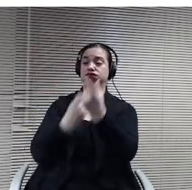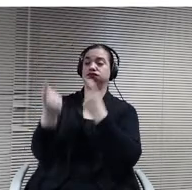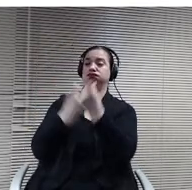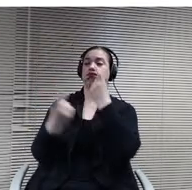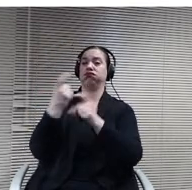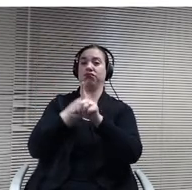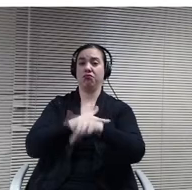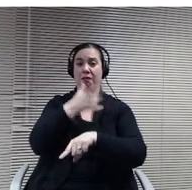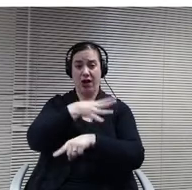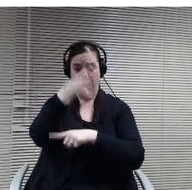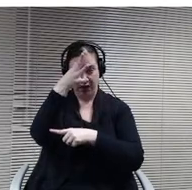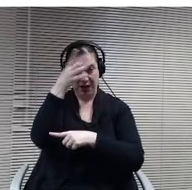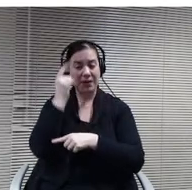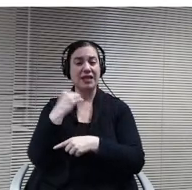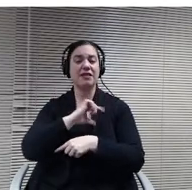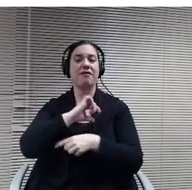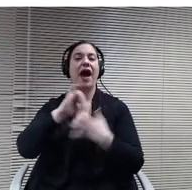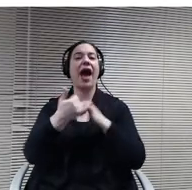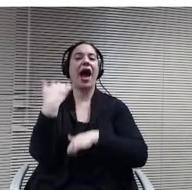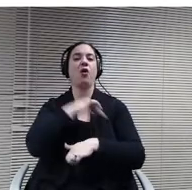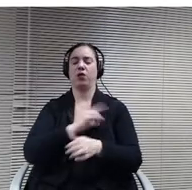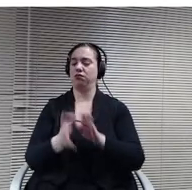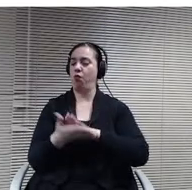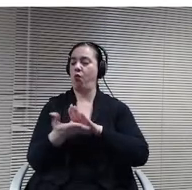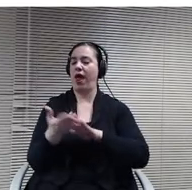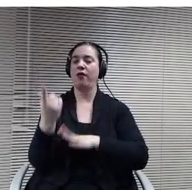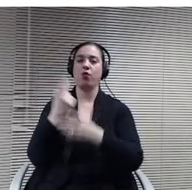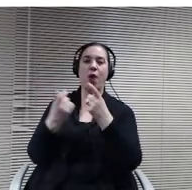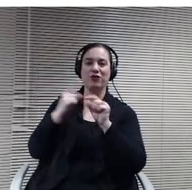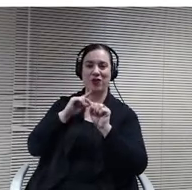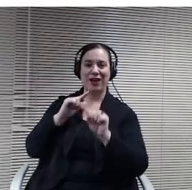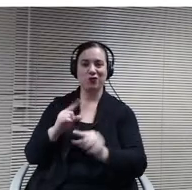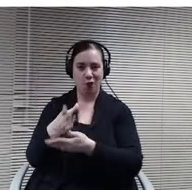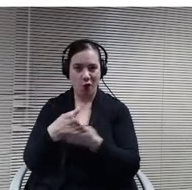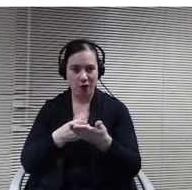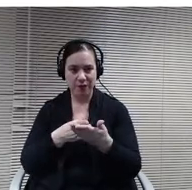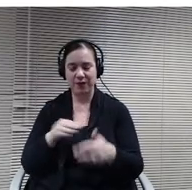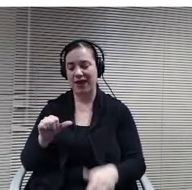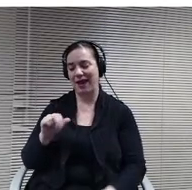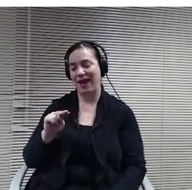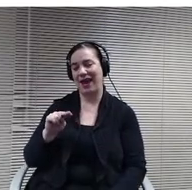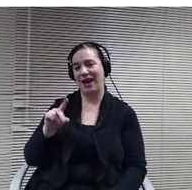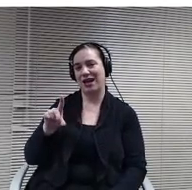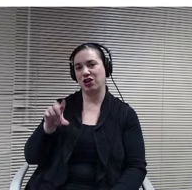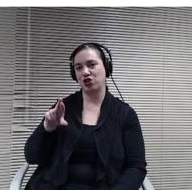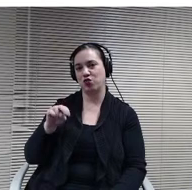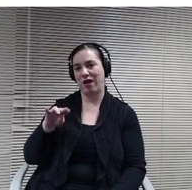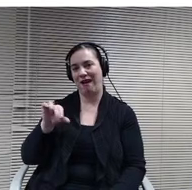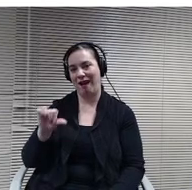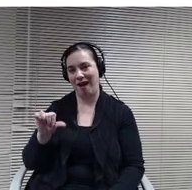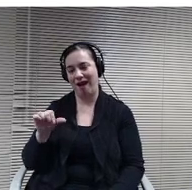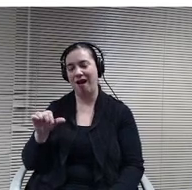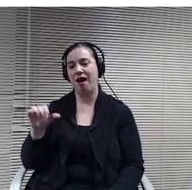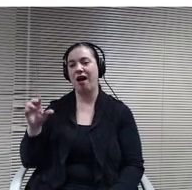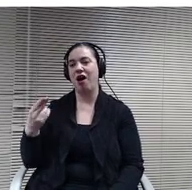the questioning. And Andrea Hoffman still had me run around and give a virtual tour. So I gotta work out of out of the